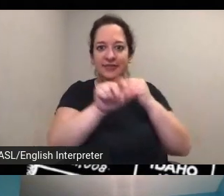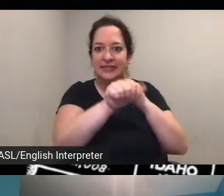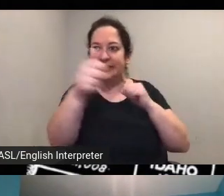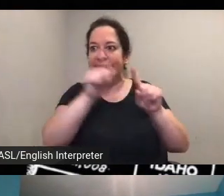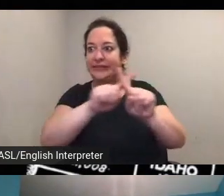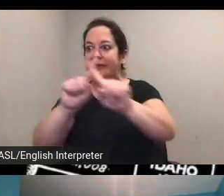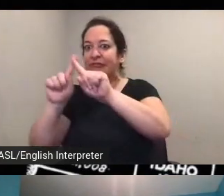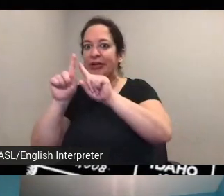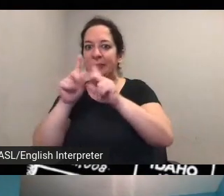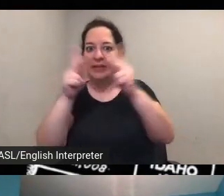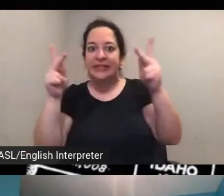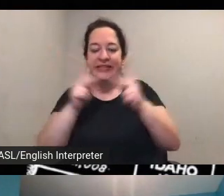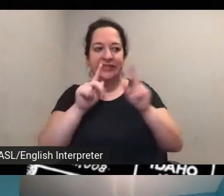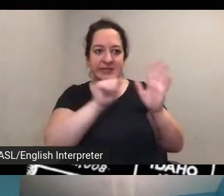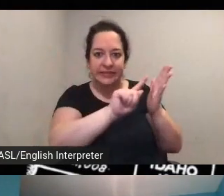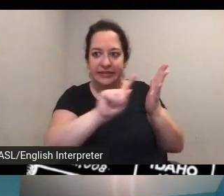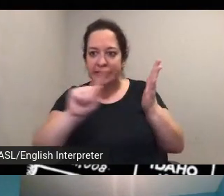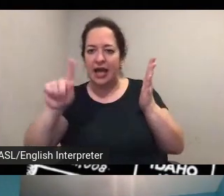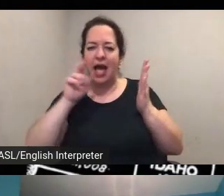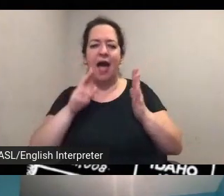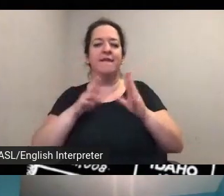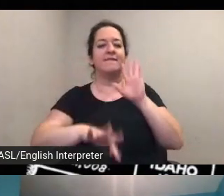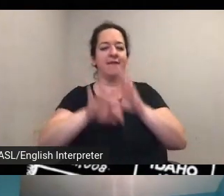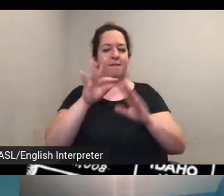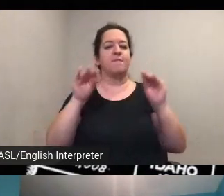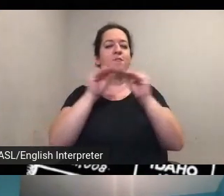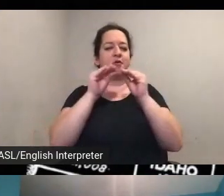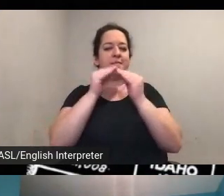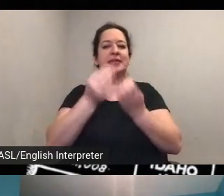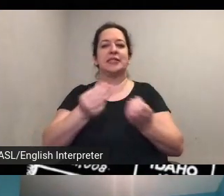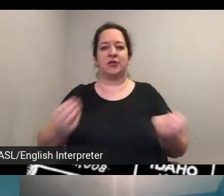on people like amelia bloomer and b uh to get people